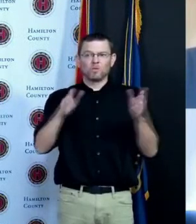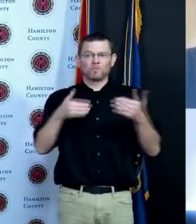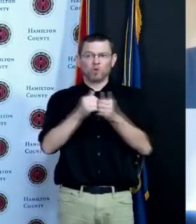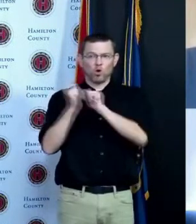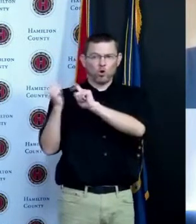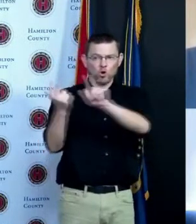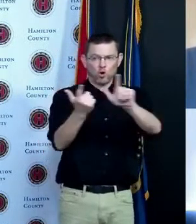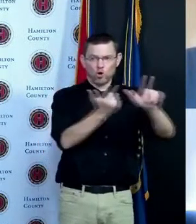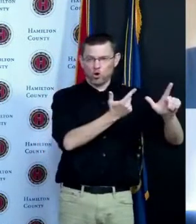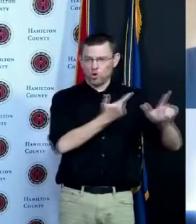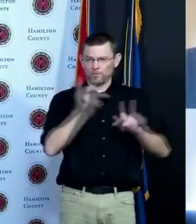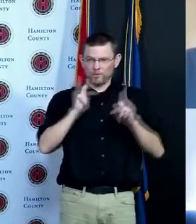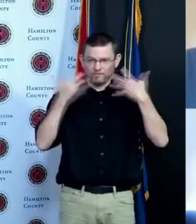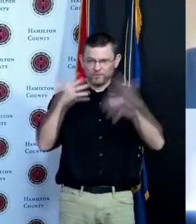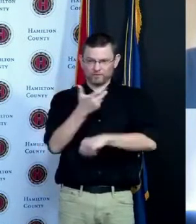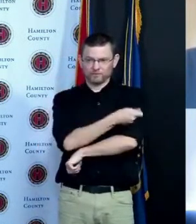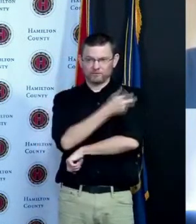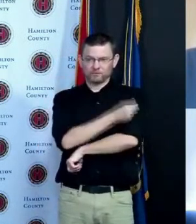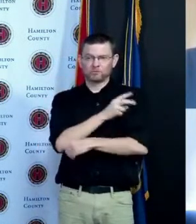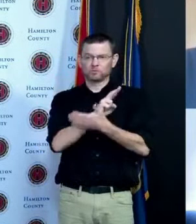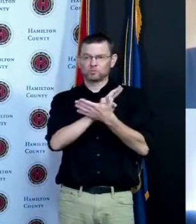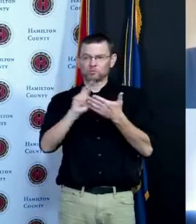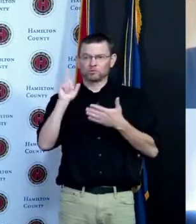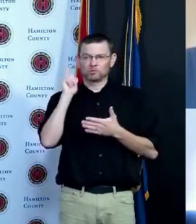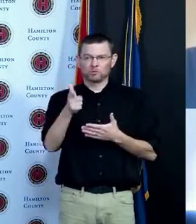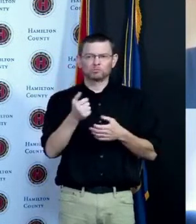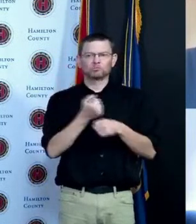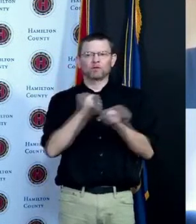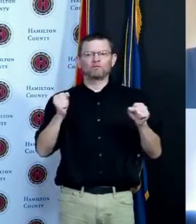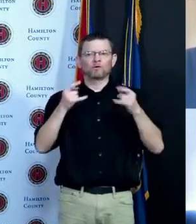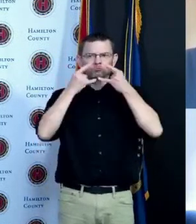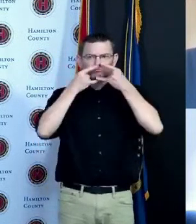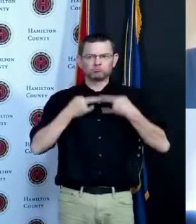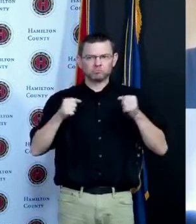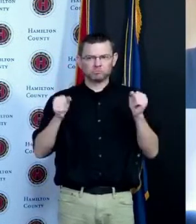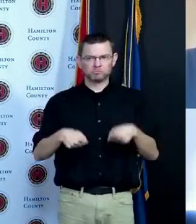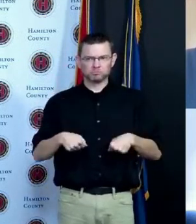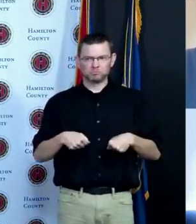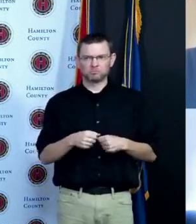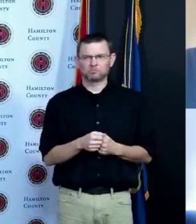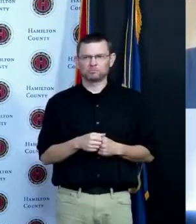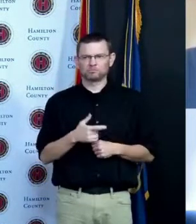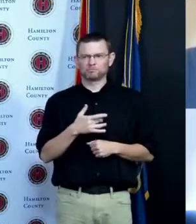to not wear a mask and so you know as we get these freedoms back I think we should take advantage of